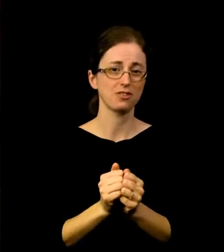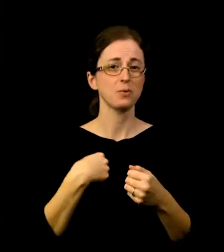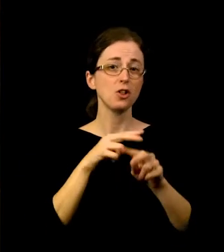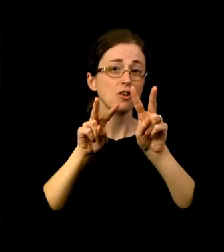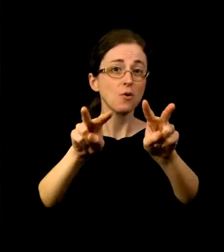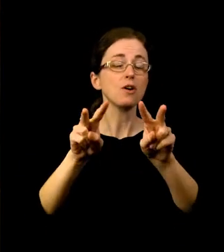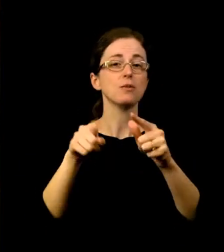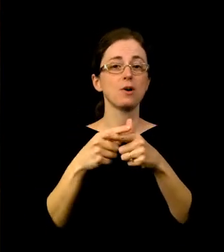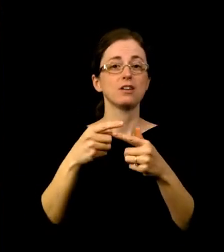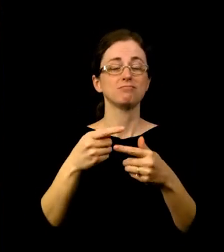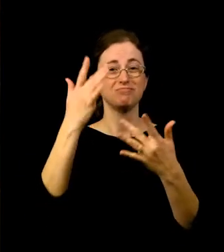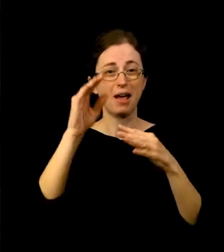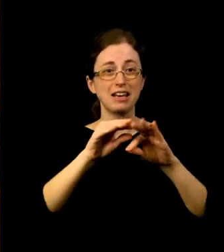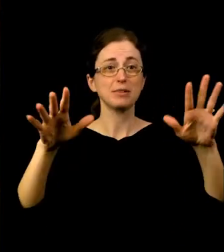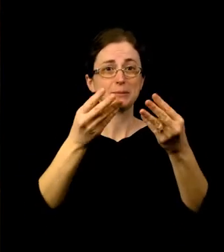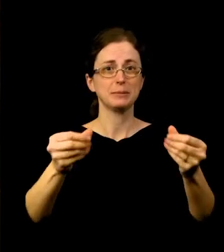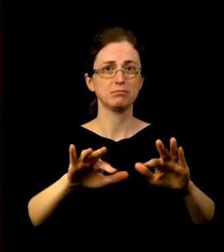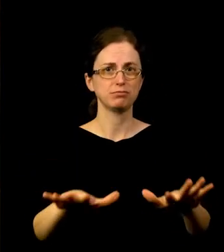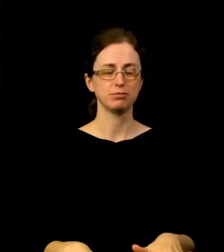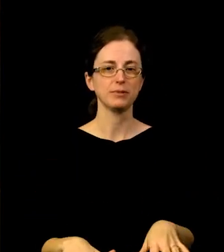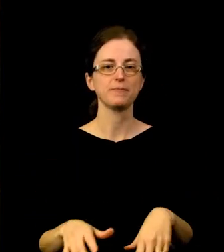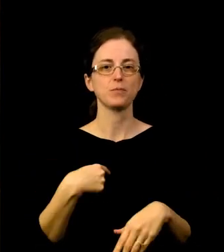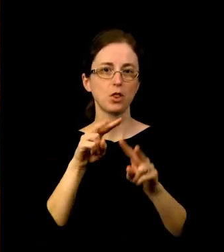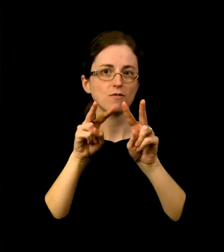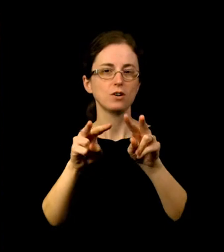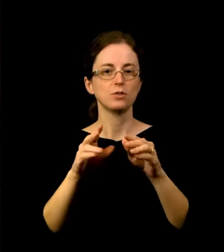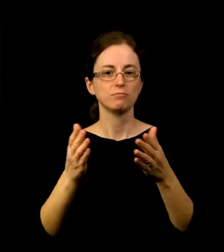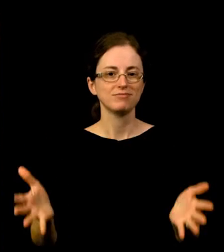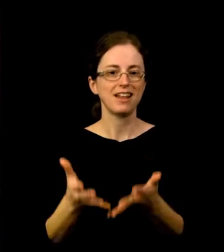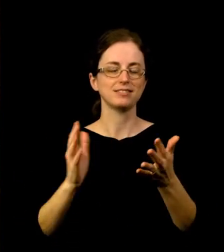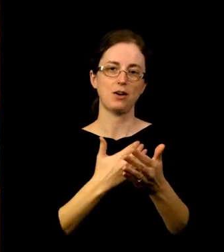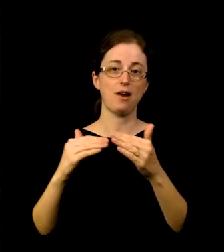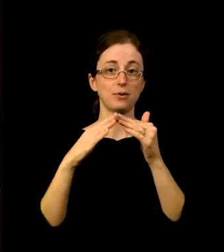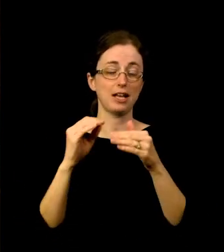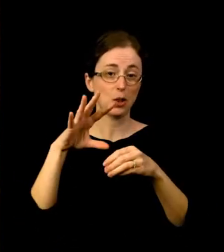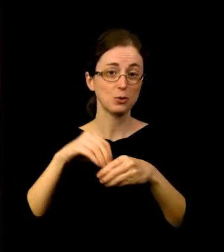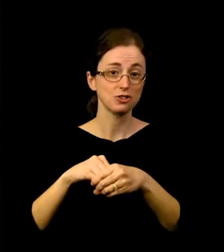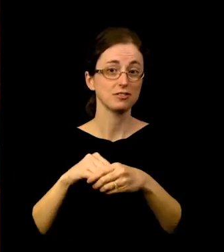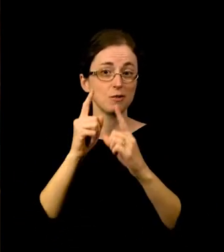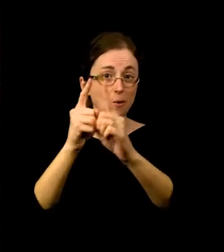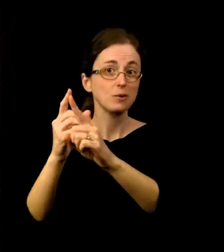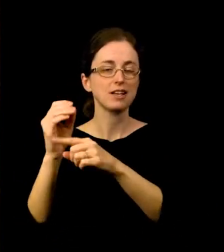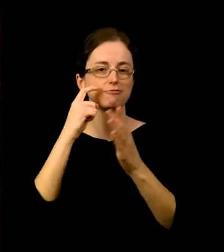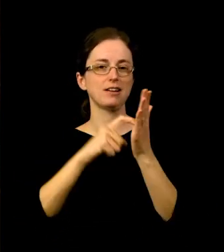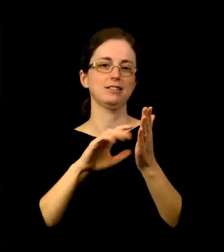As we look ahead to a time when the pandemic recedes, we are focused on rebuilding our staff, continuing to advance our equity and inclusion goals,